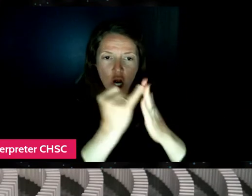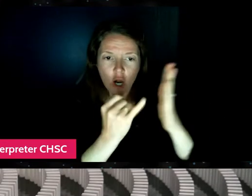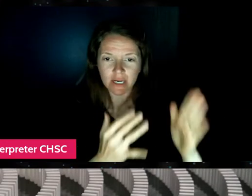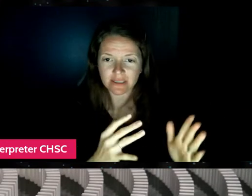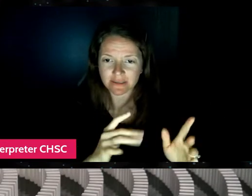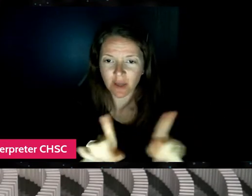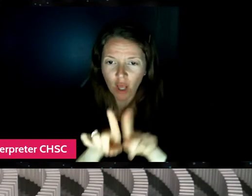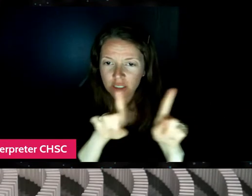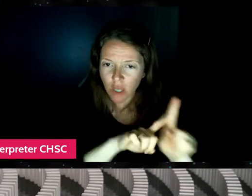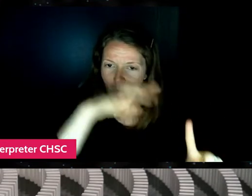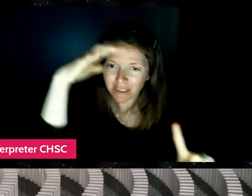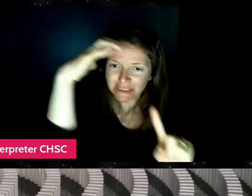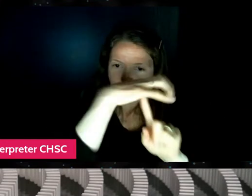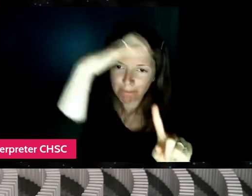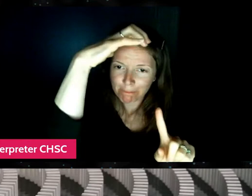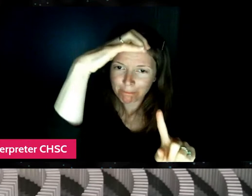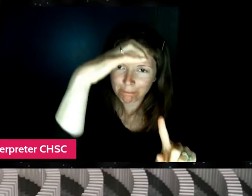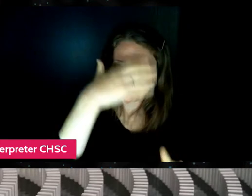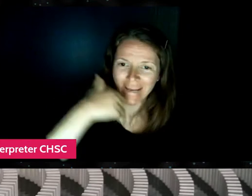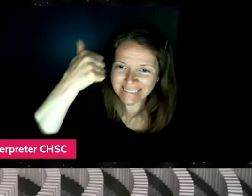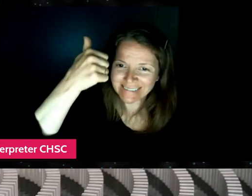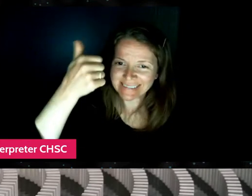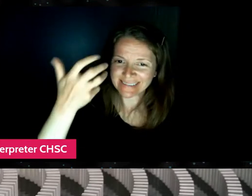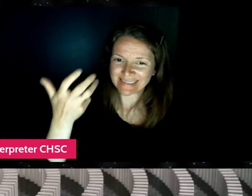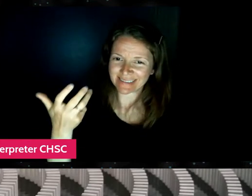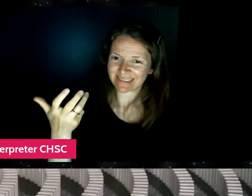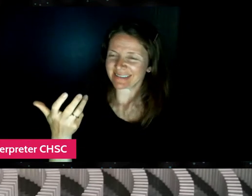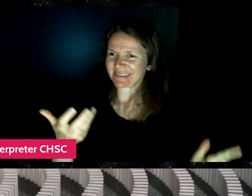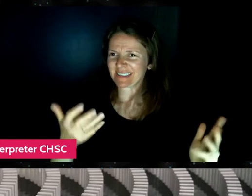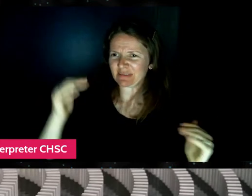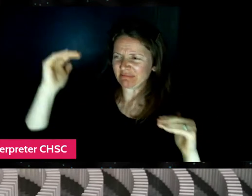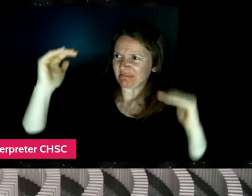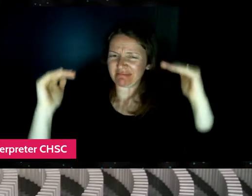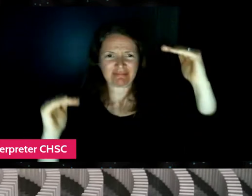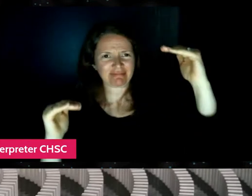So it just kind of, there was a real sort of disconnect,